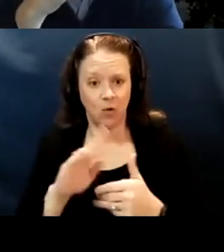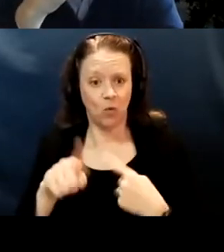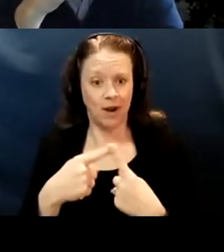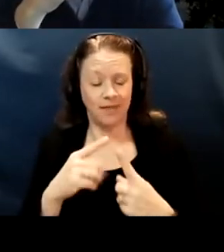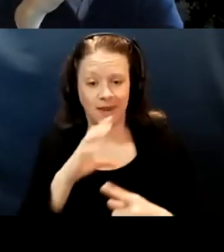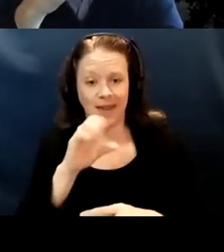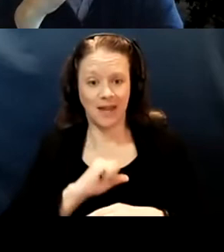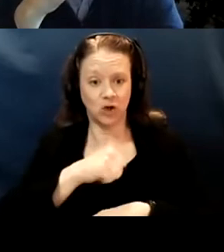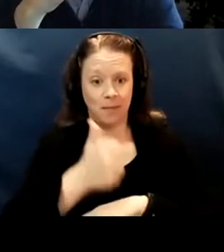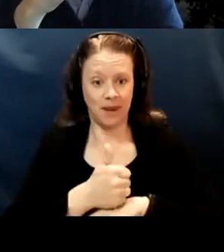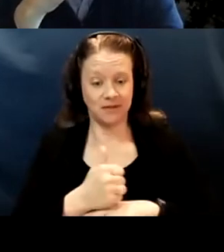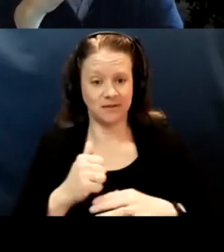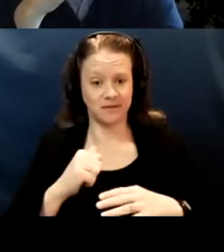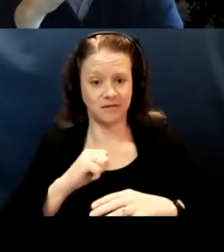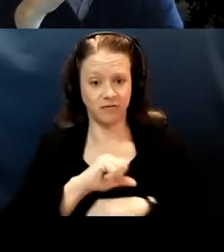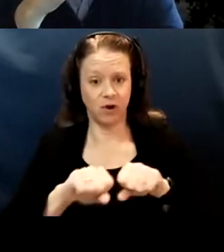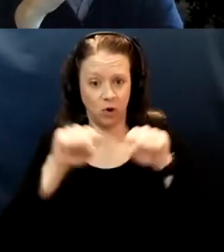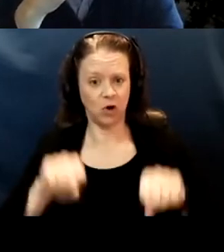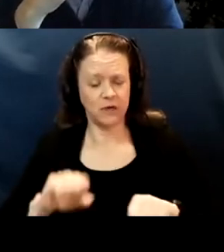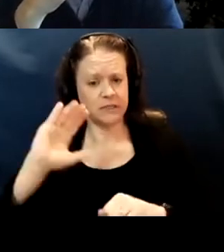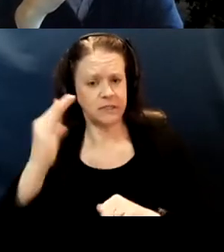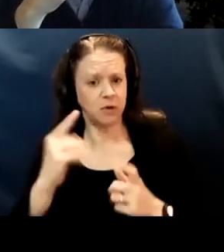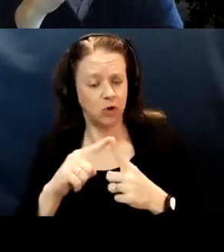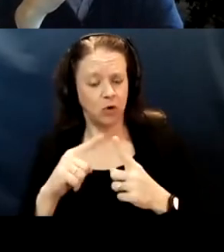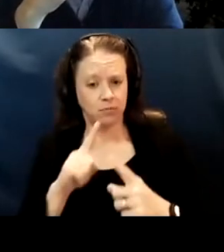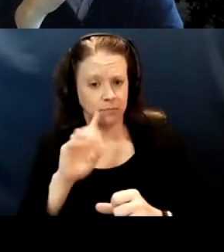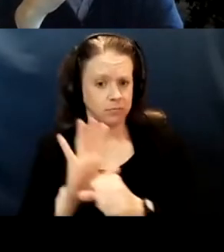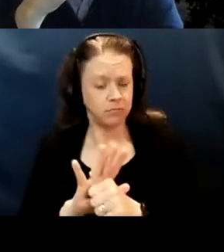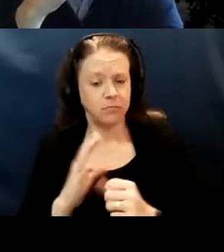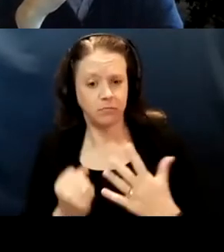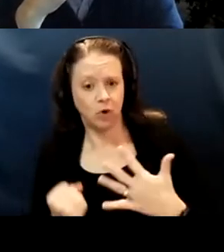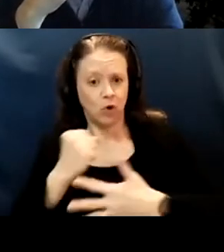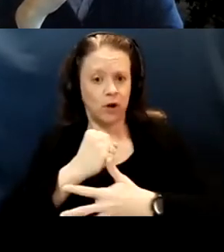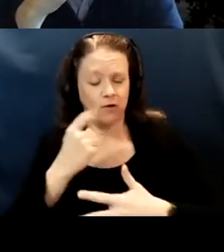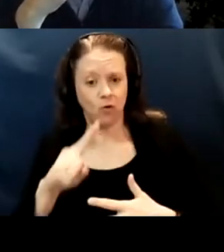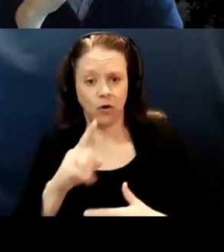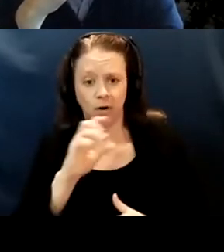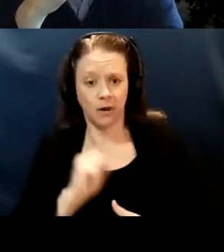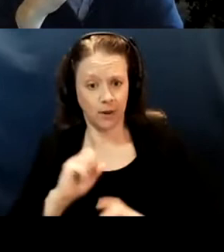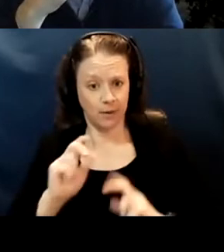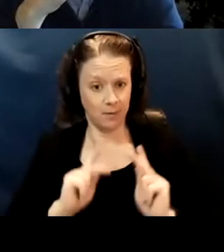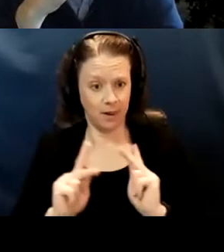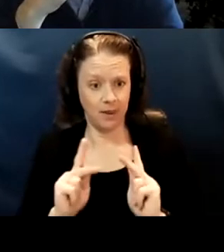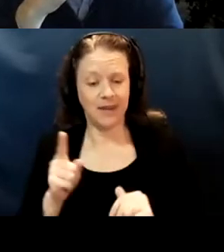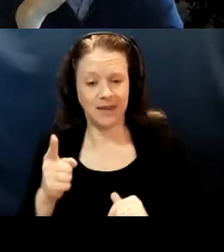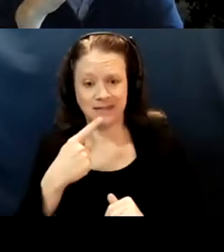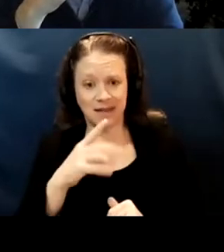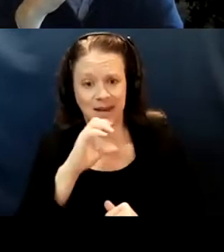appear to ensure priority vaccination of older persons. Denny's insisted that an age based framework must still be accountable